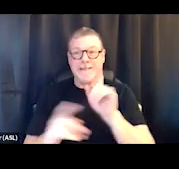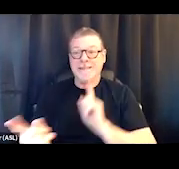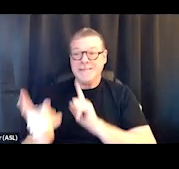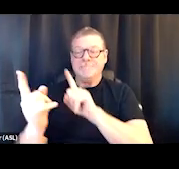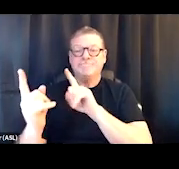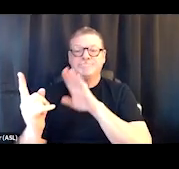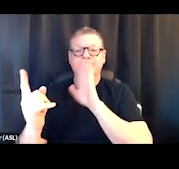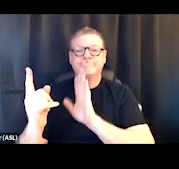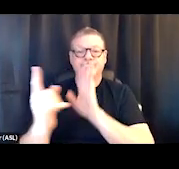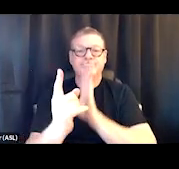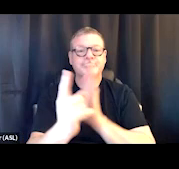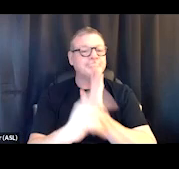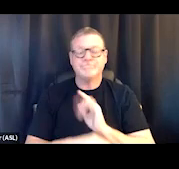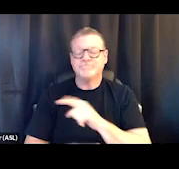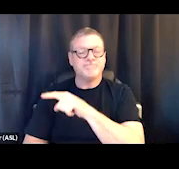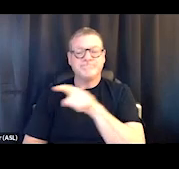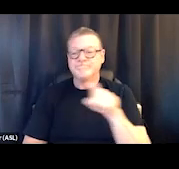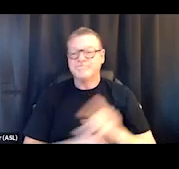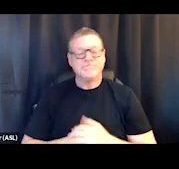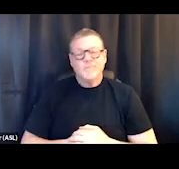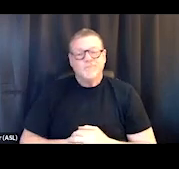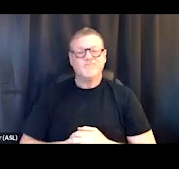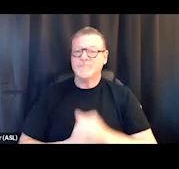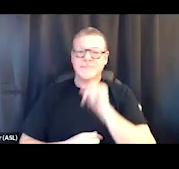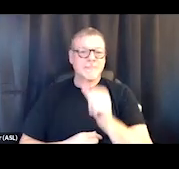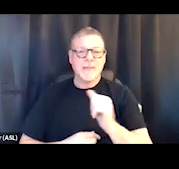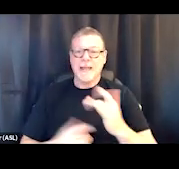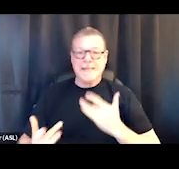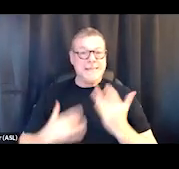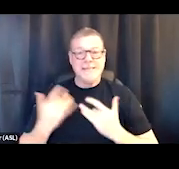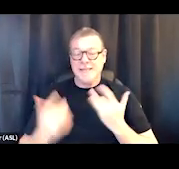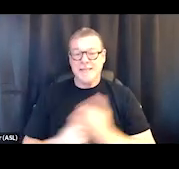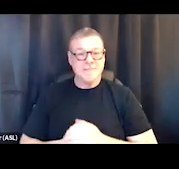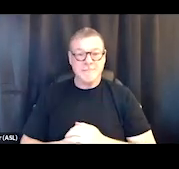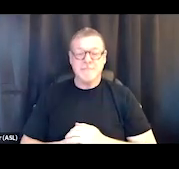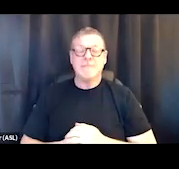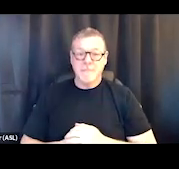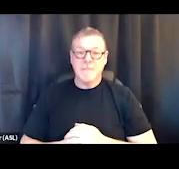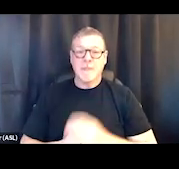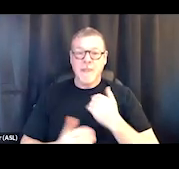A number of businesses aren't real excited that we're there and we have a bunch of shopping carts out front